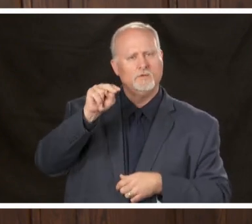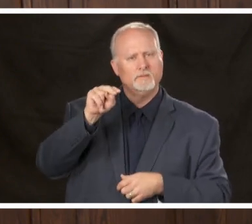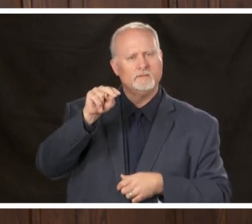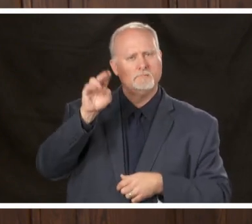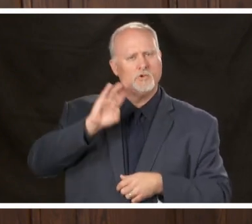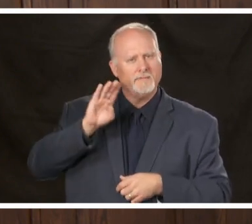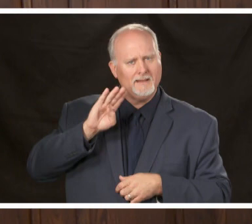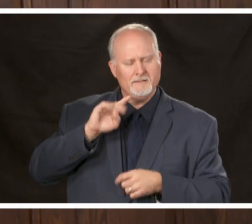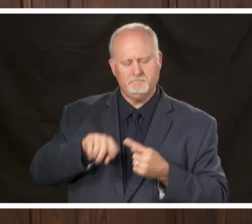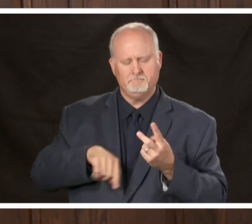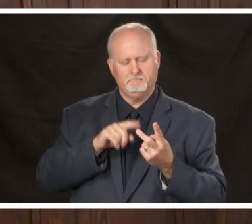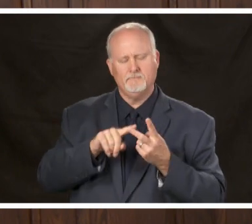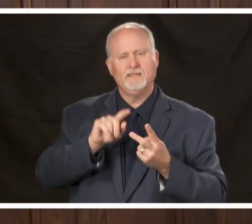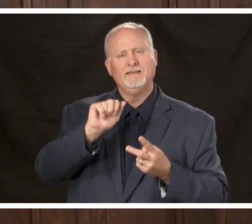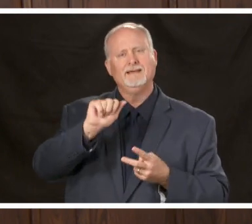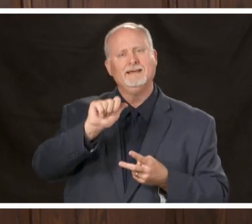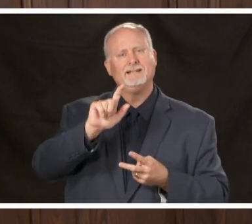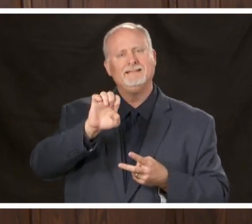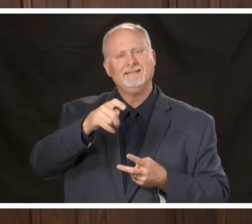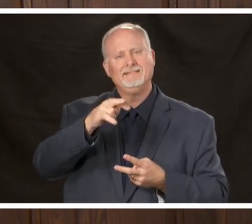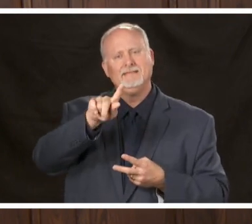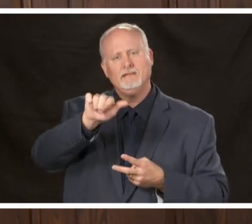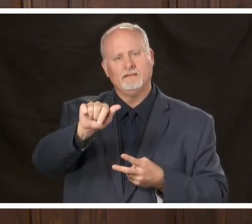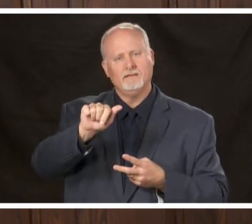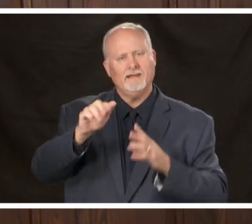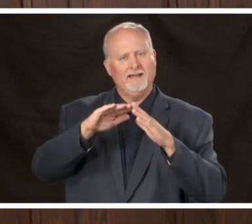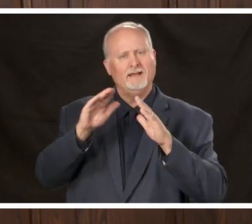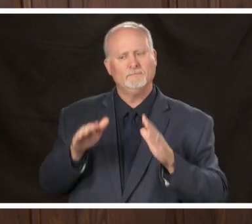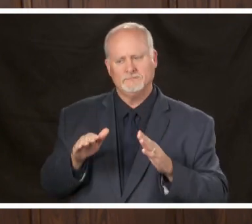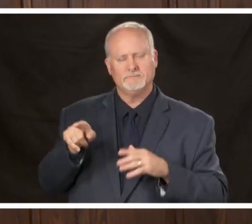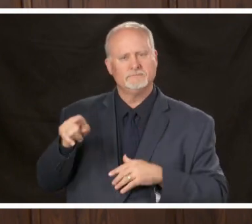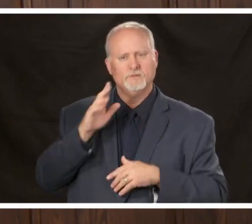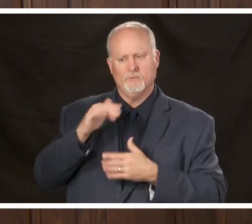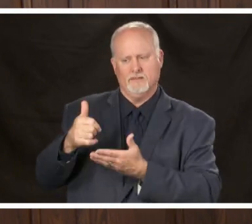well as Alethea house which is going to assist us with testing some of the